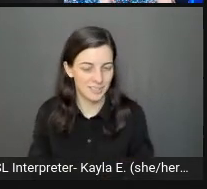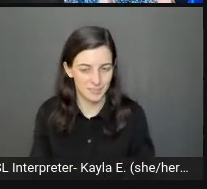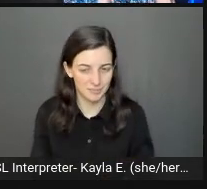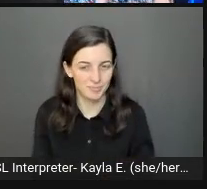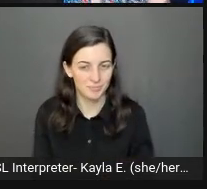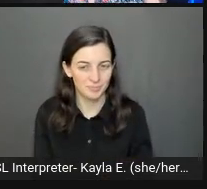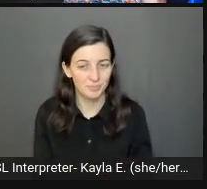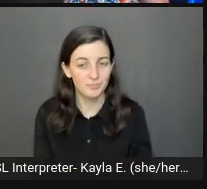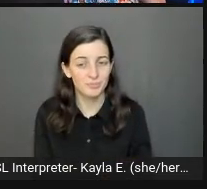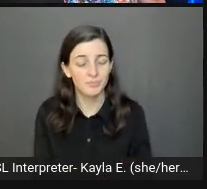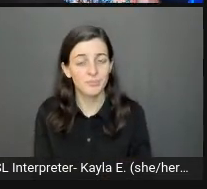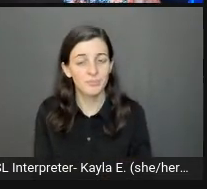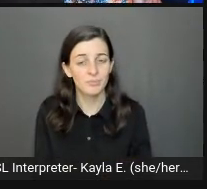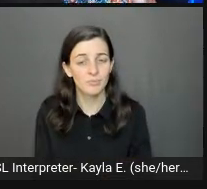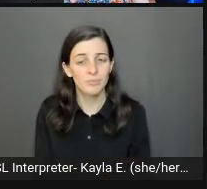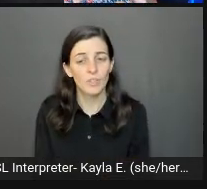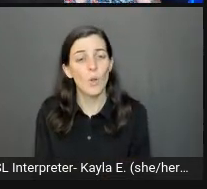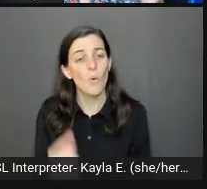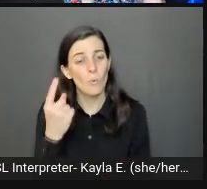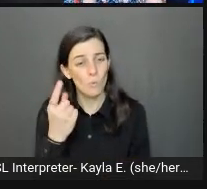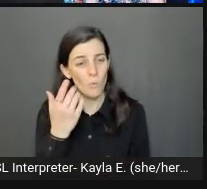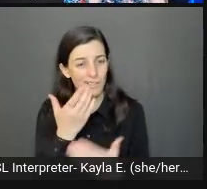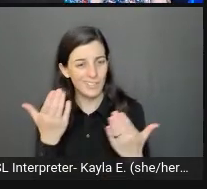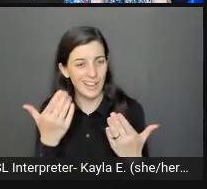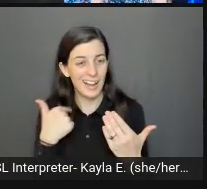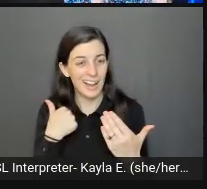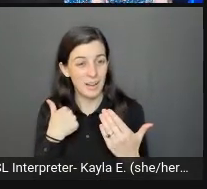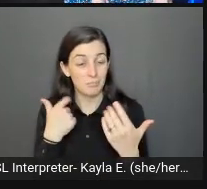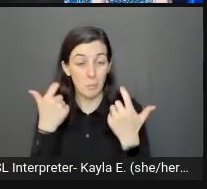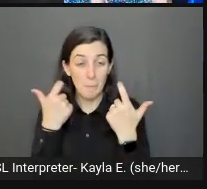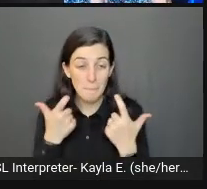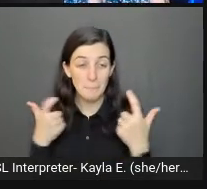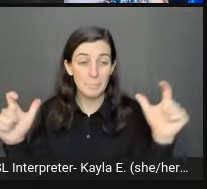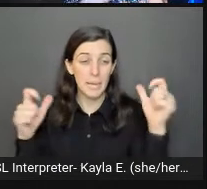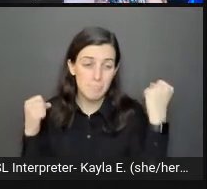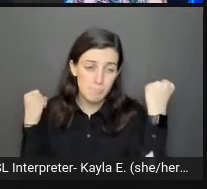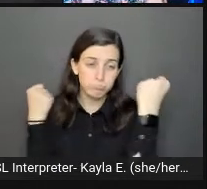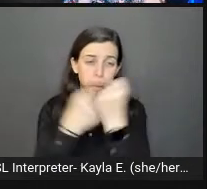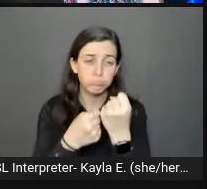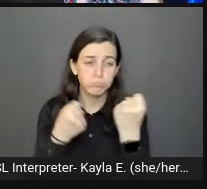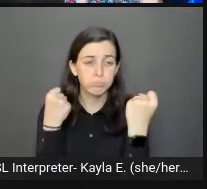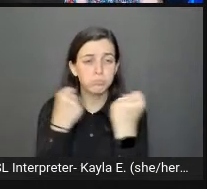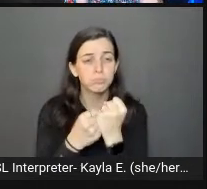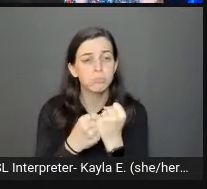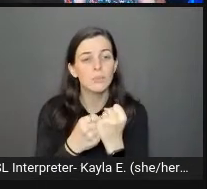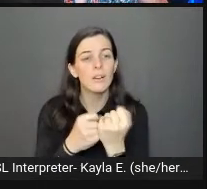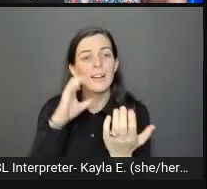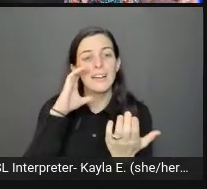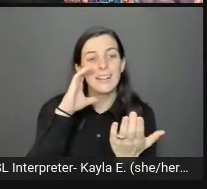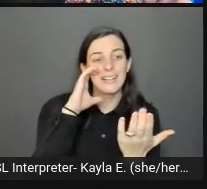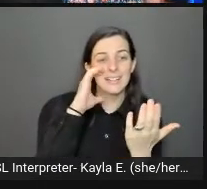One of the things I'm a huge advocate of, is image descriptions. Now that is different from alt text.